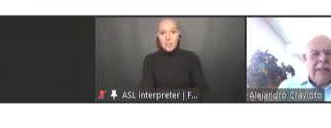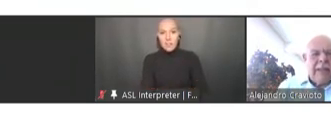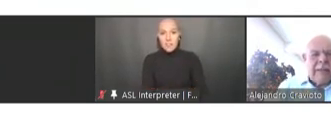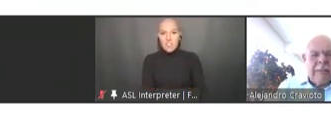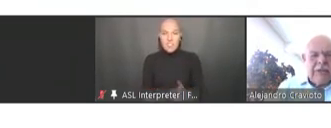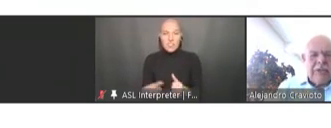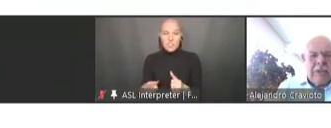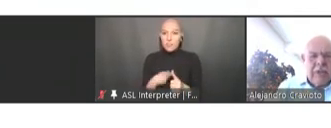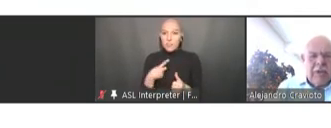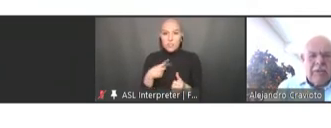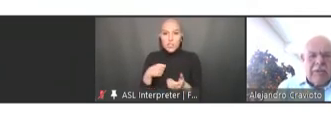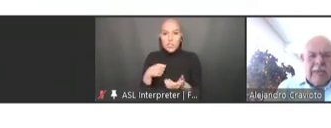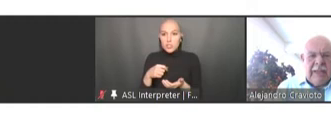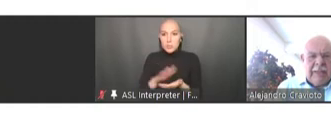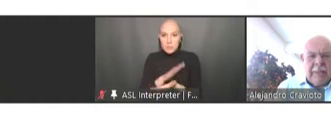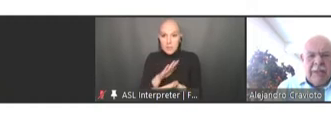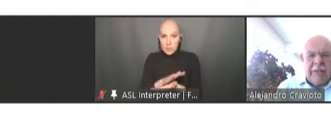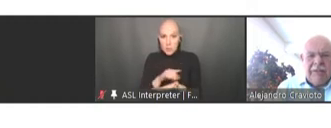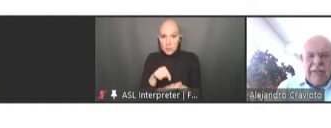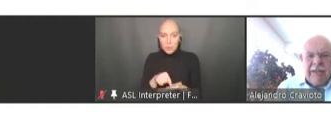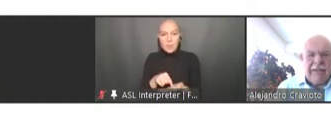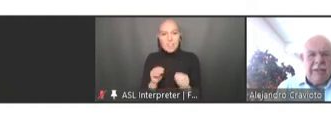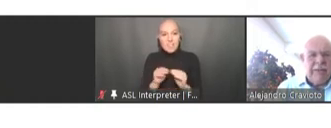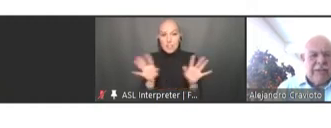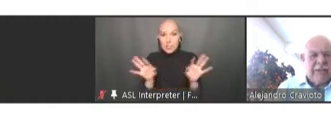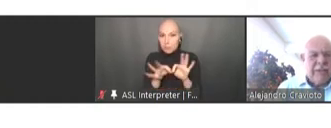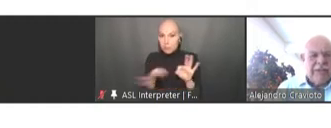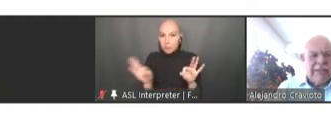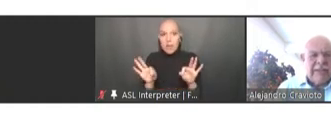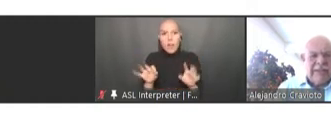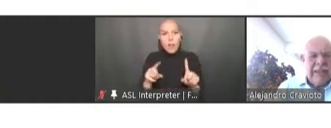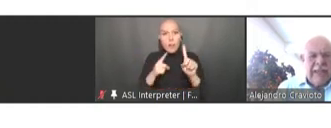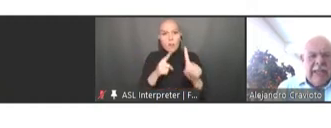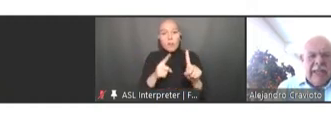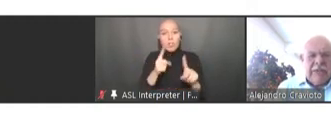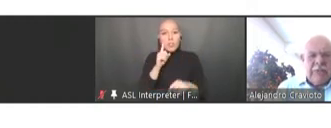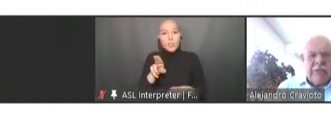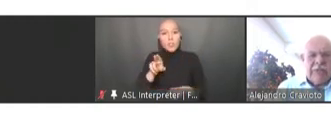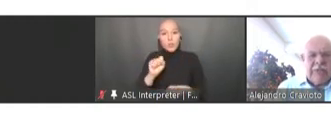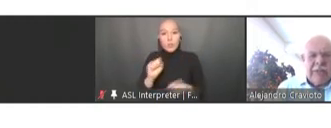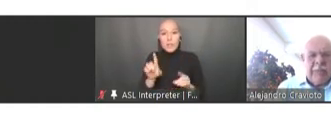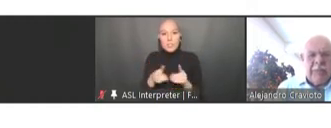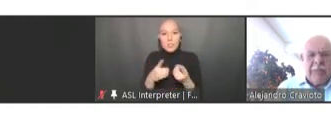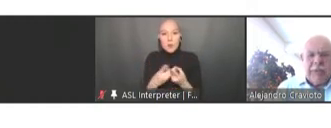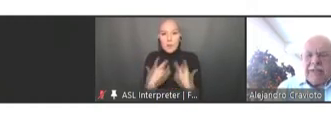that the mission of the Department of Health and Human Services is to protect and promote the